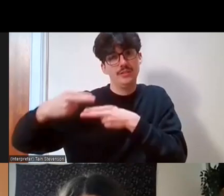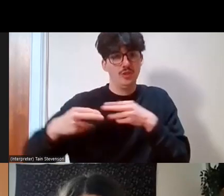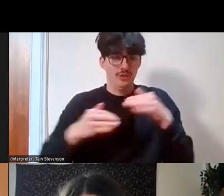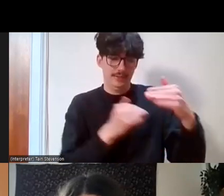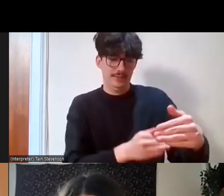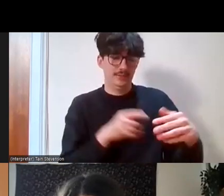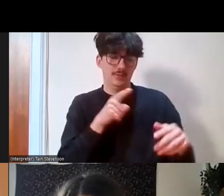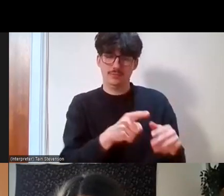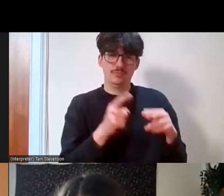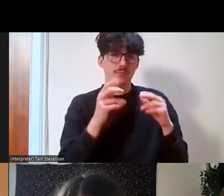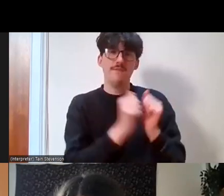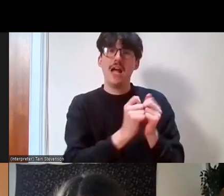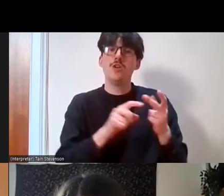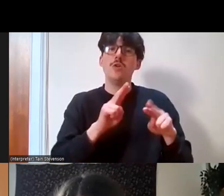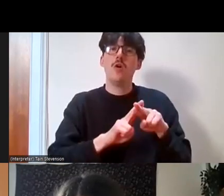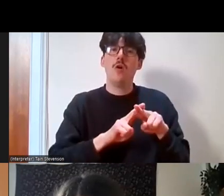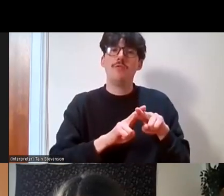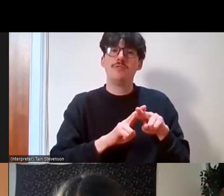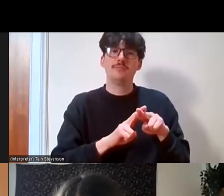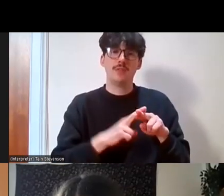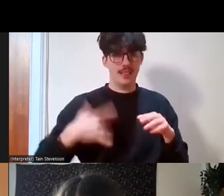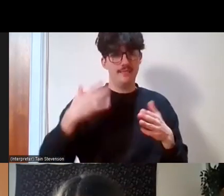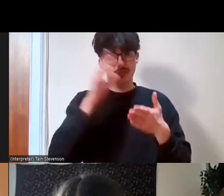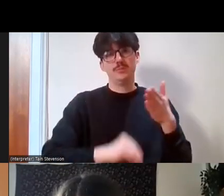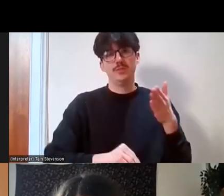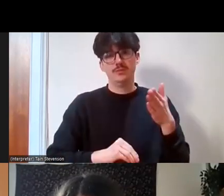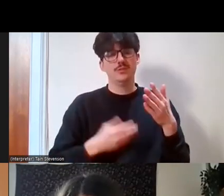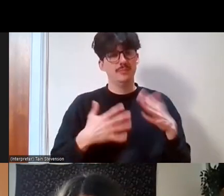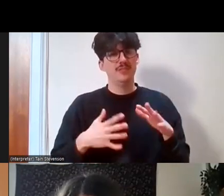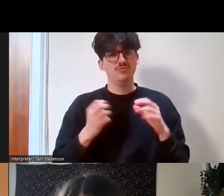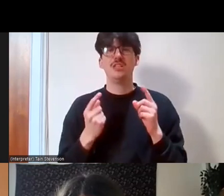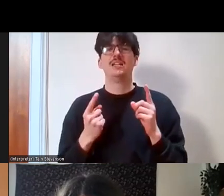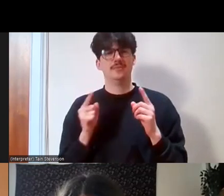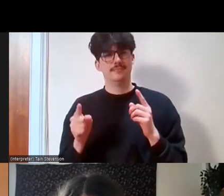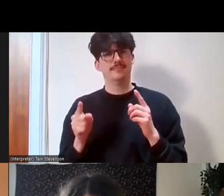communities who identified as working class had to face others manipulating narratives,